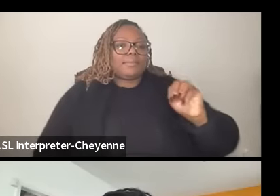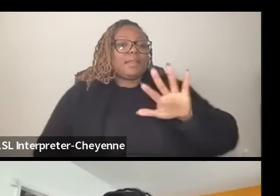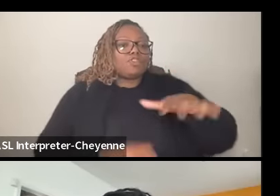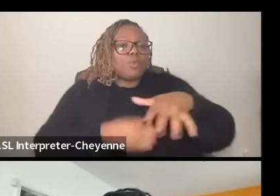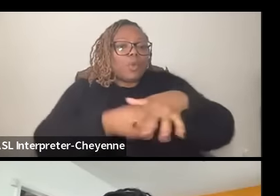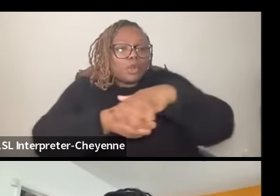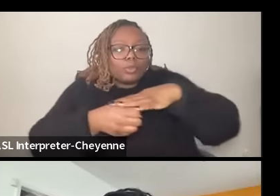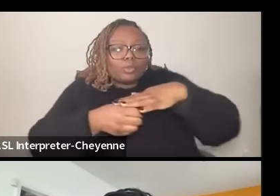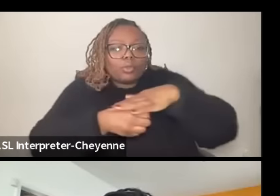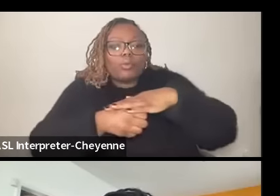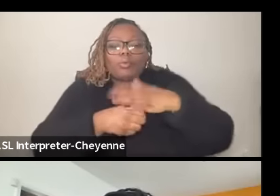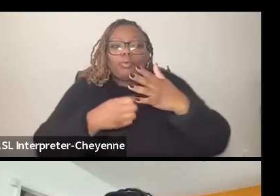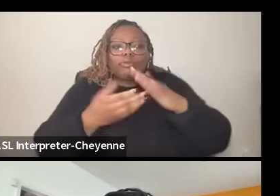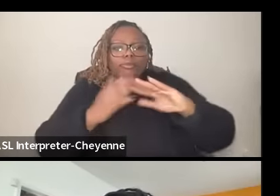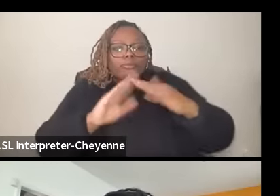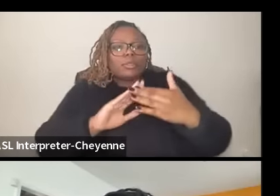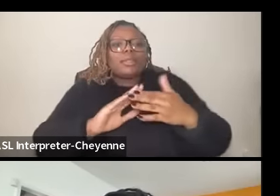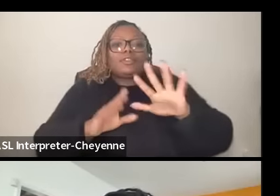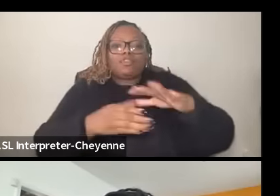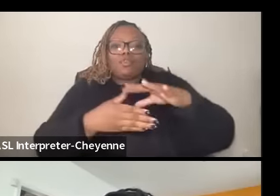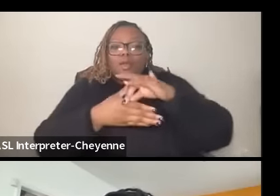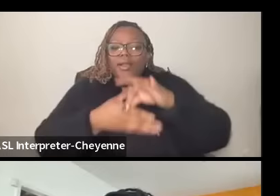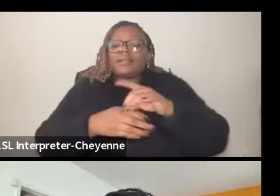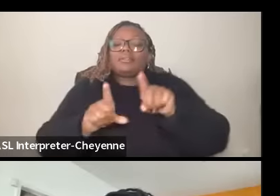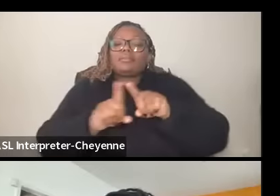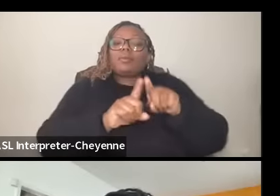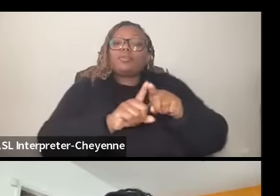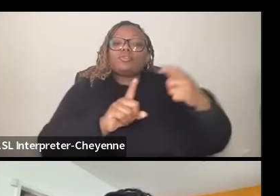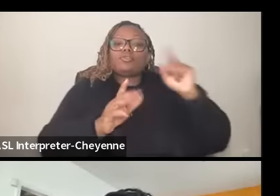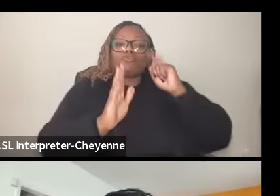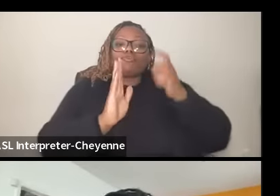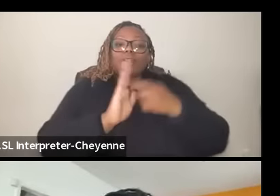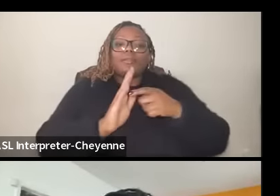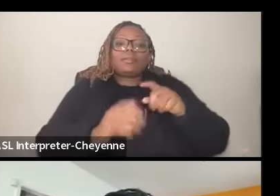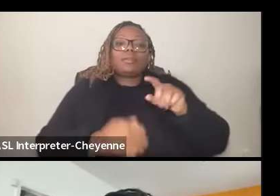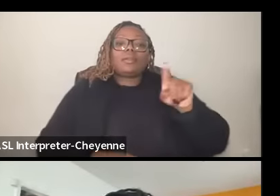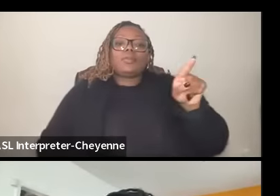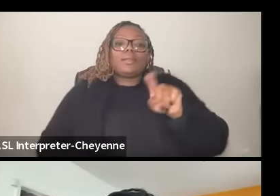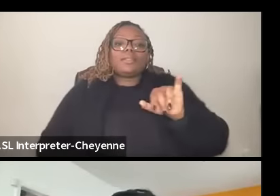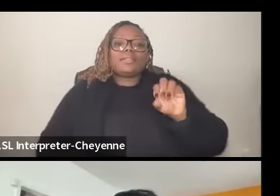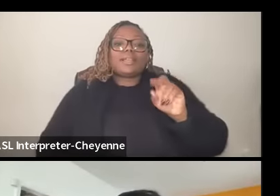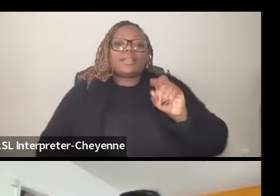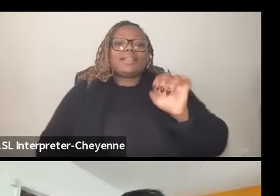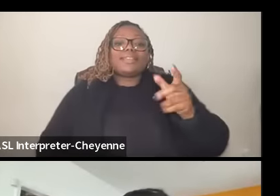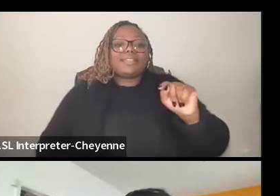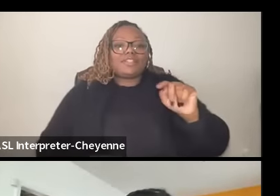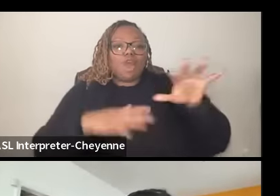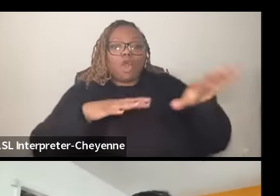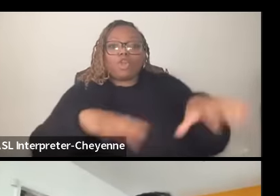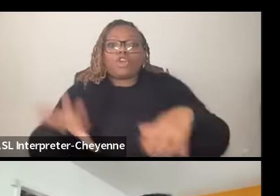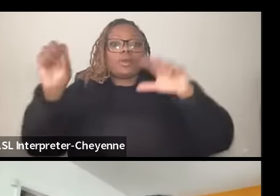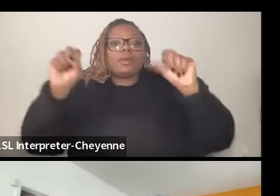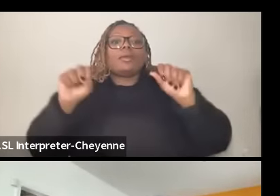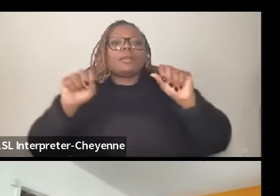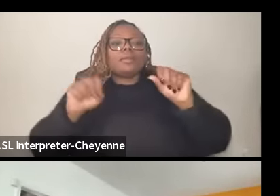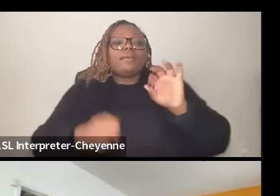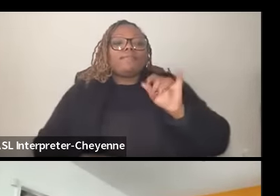your context and also recognize when zionists are co-opting feminist feminist rhetoric for example